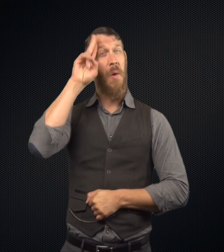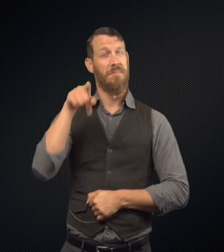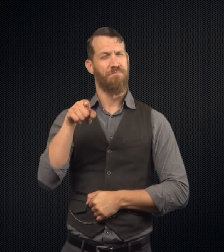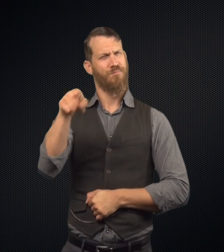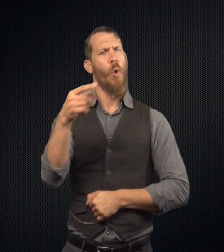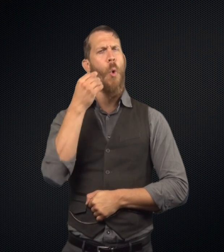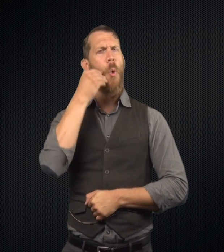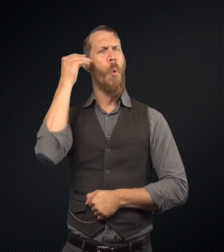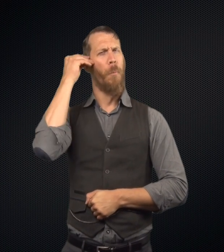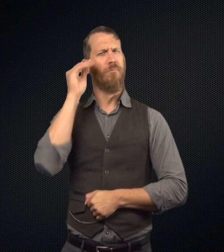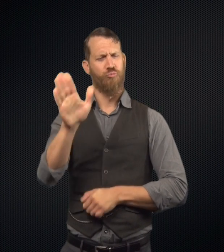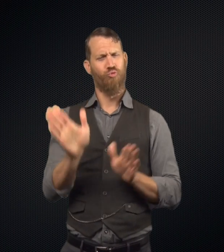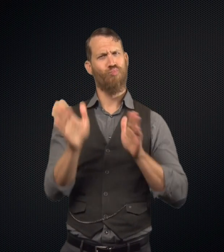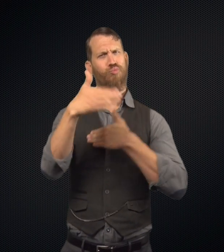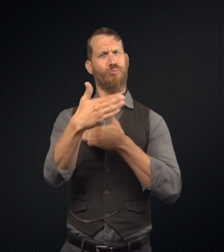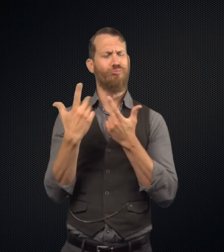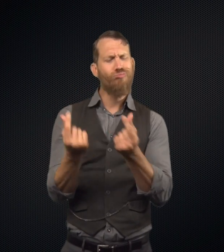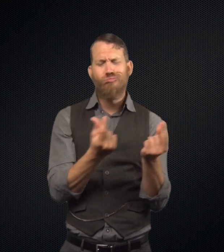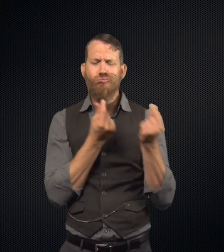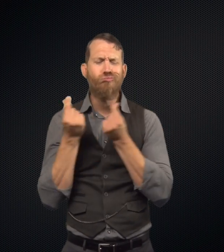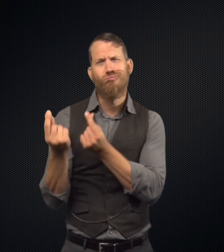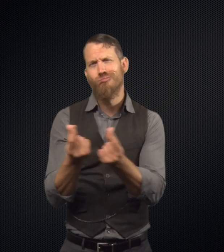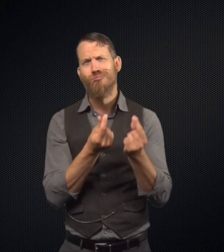Mr. Utterson went home in his room